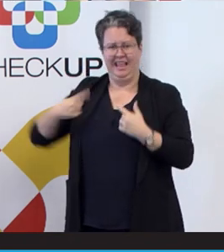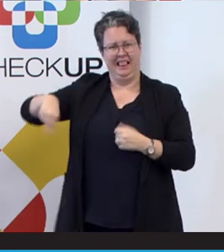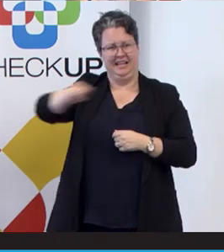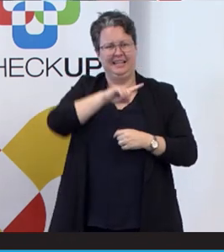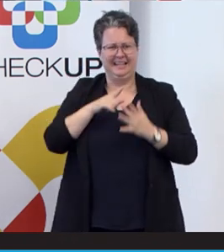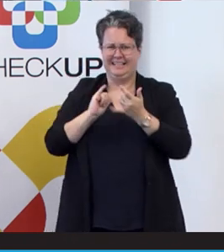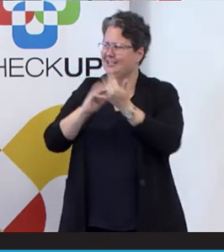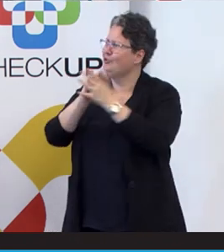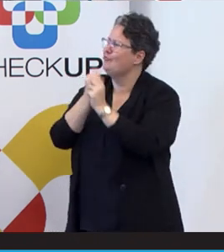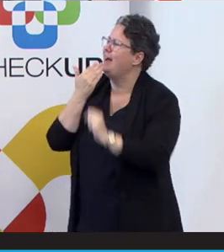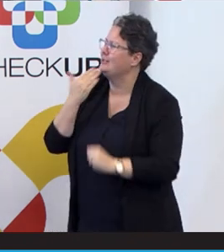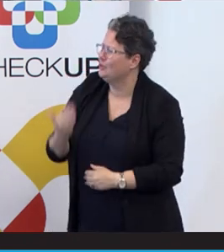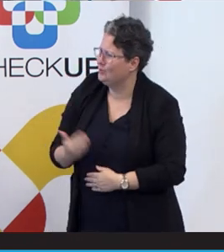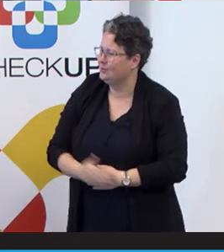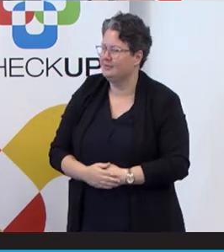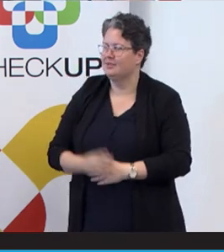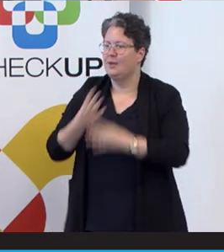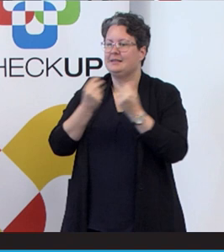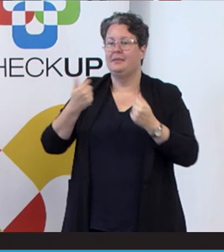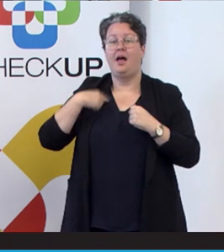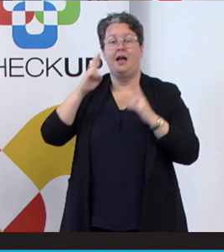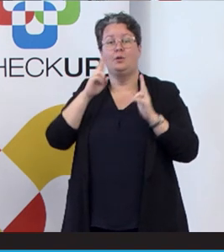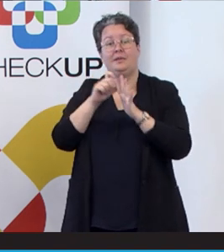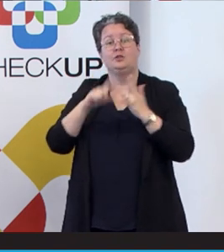wanted to take you through something that I normally do when I close off the class,